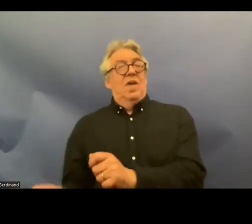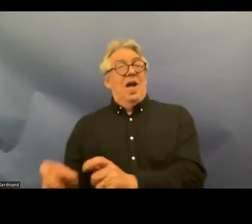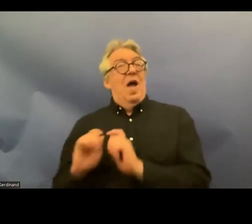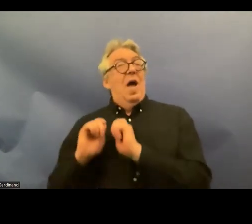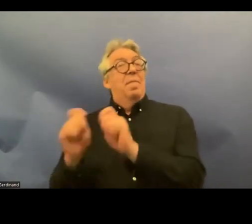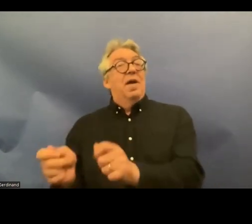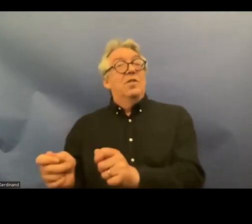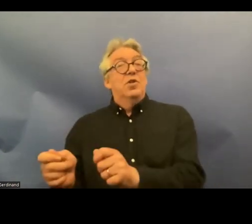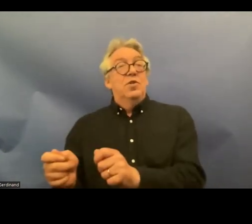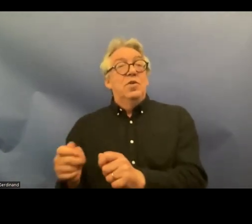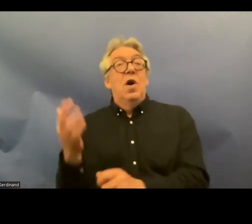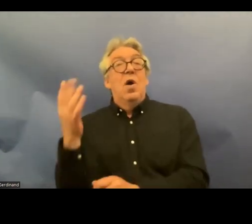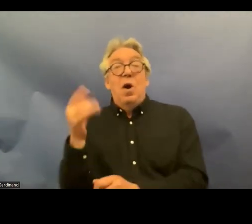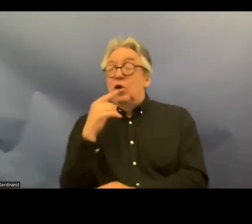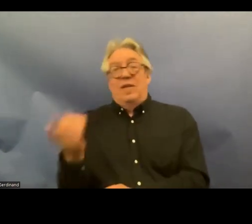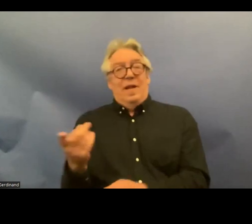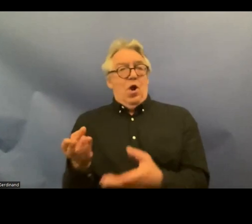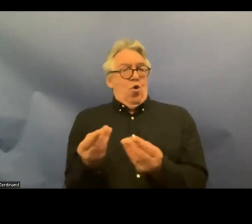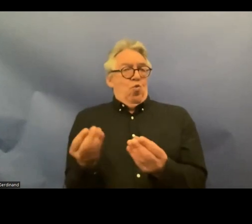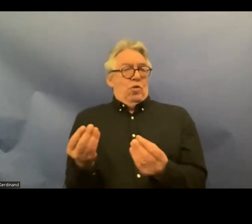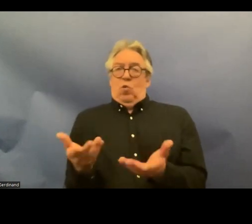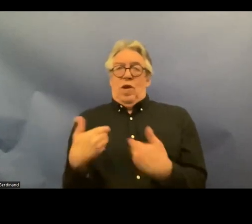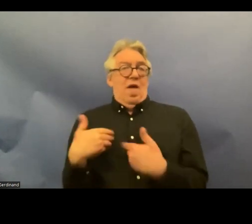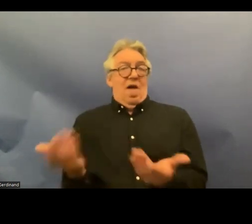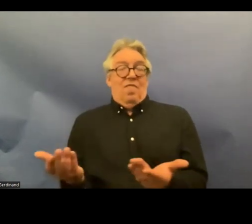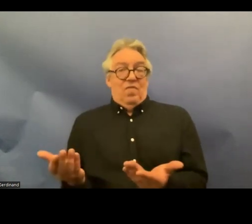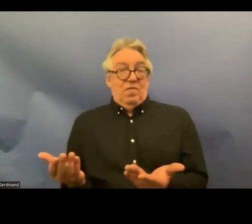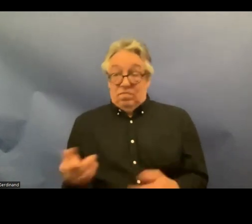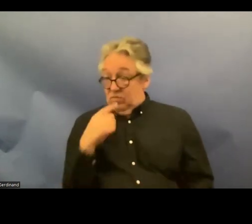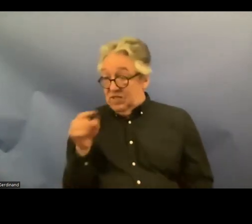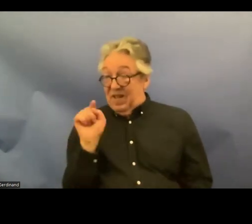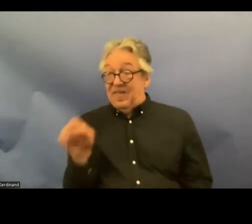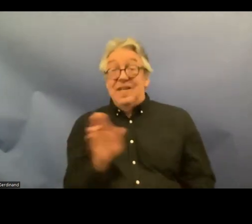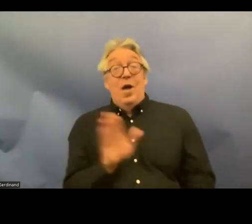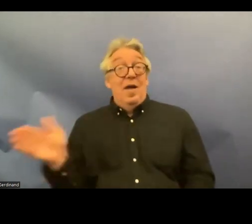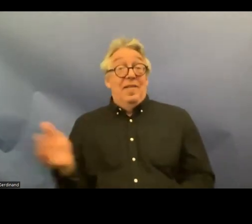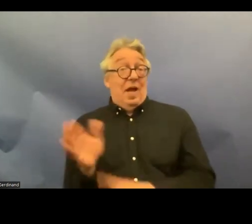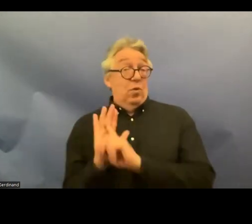resource TR criteria was indirect discrimination against uh persons with